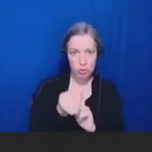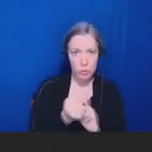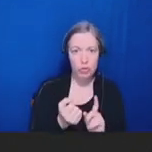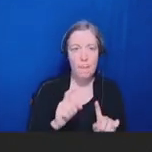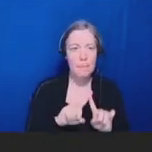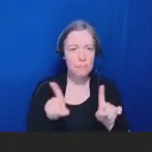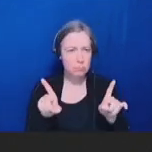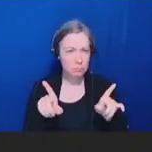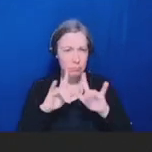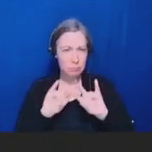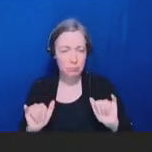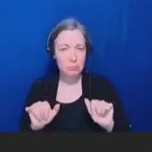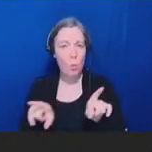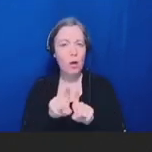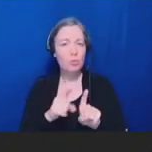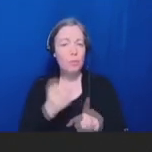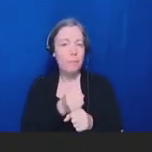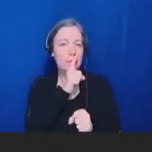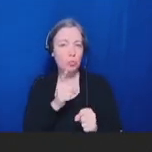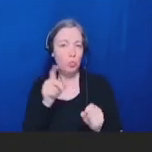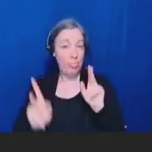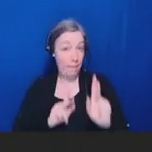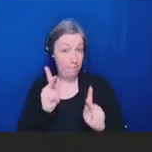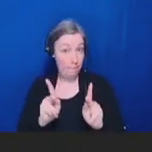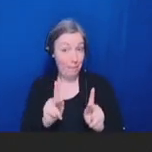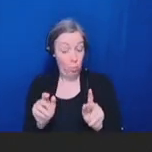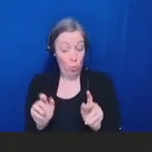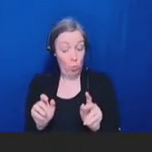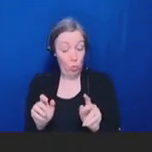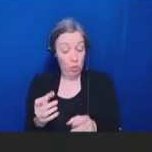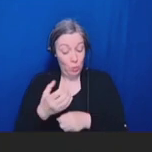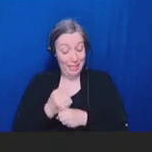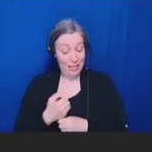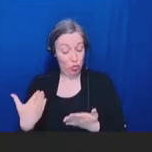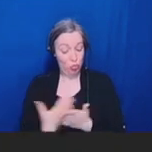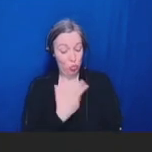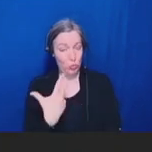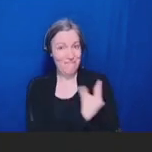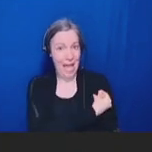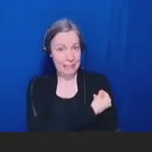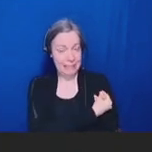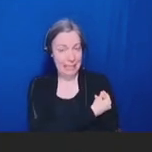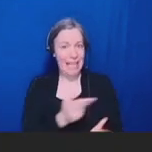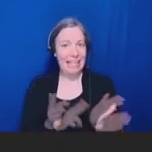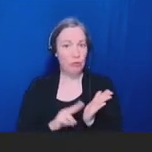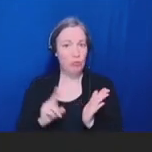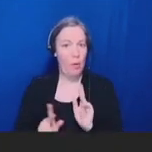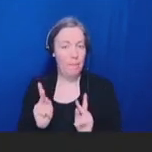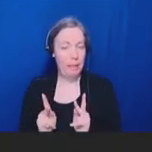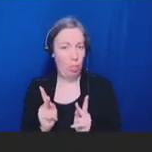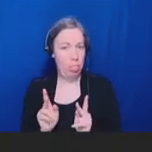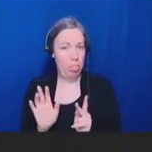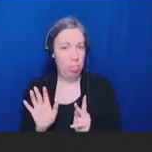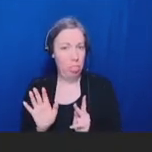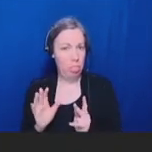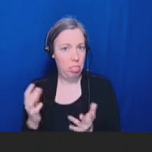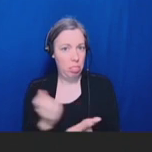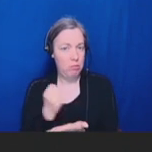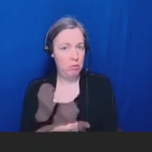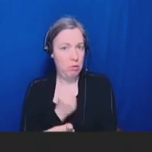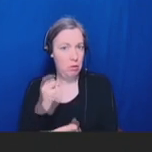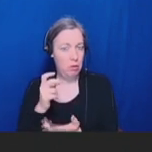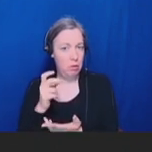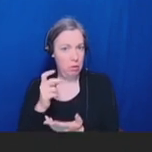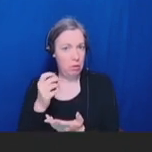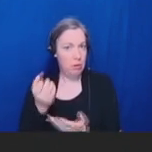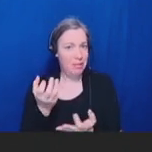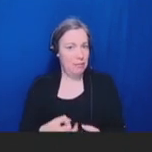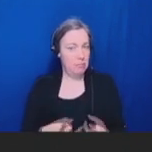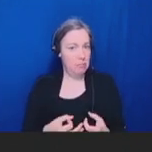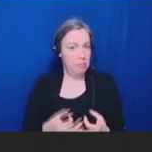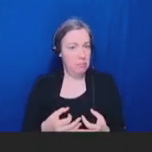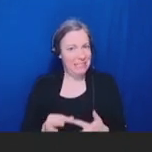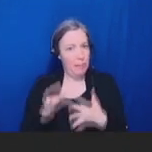enroll people who are receiving any new vaccines that come out over the next few years.